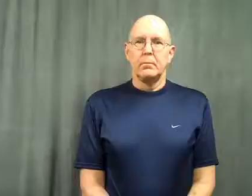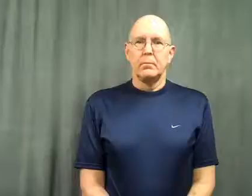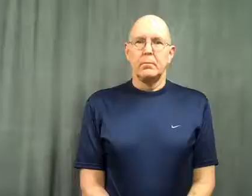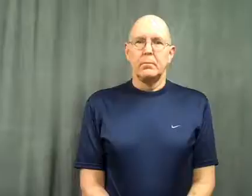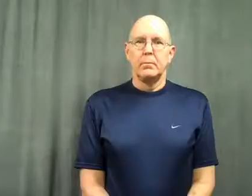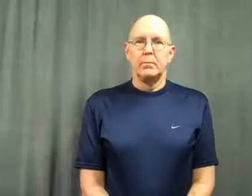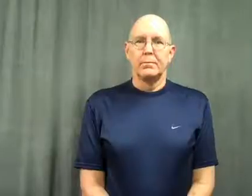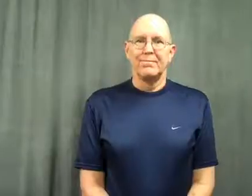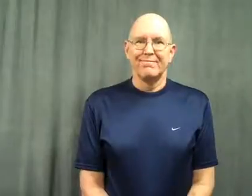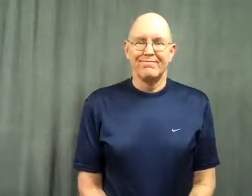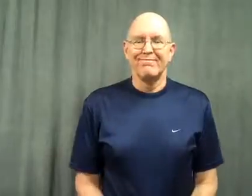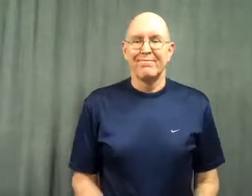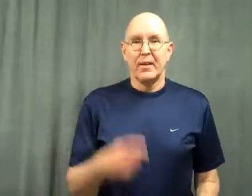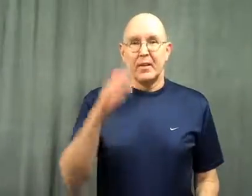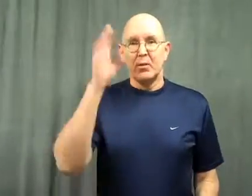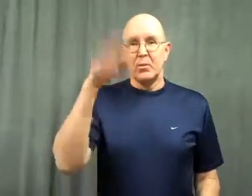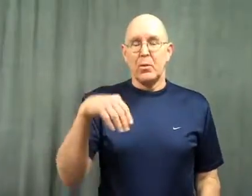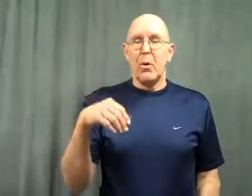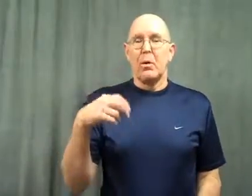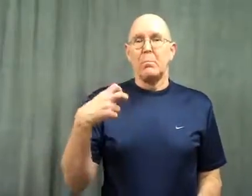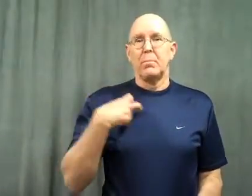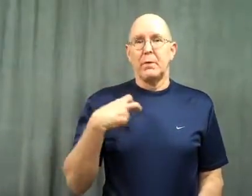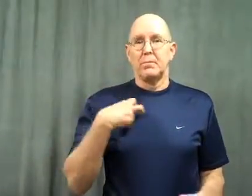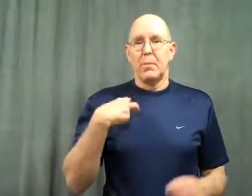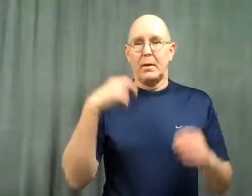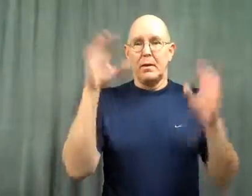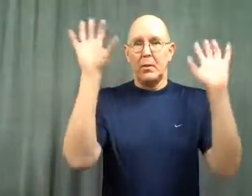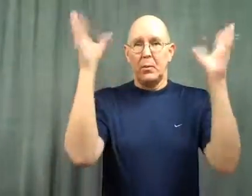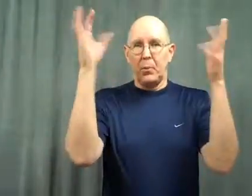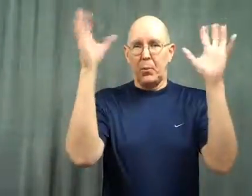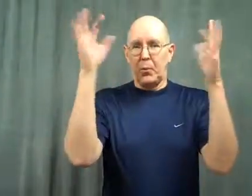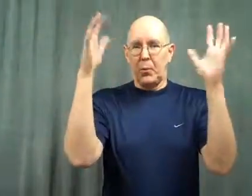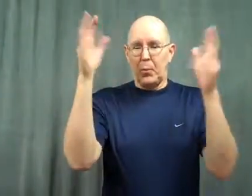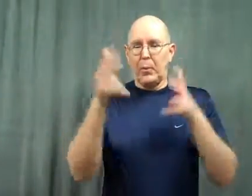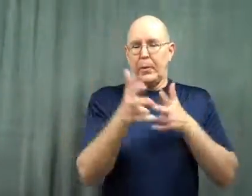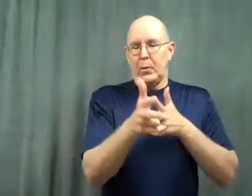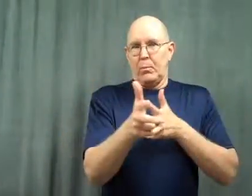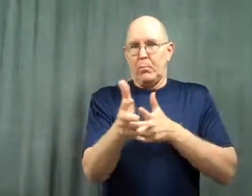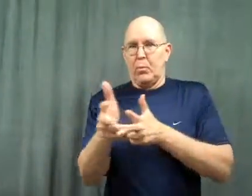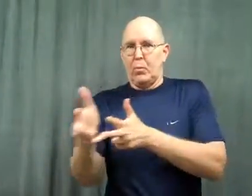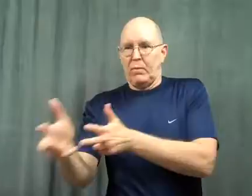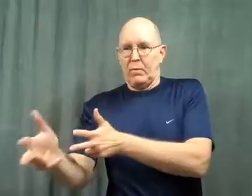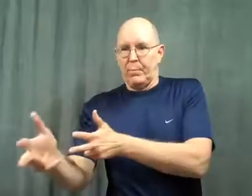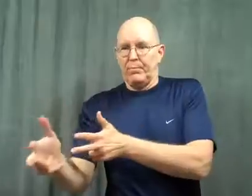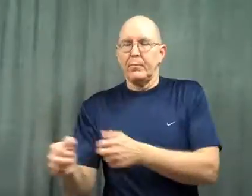You know how when a police car pulls another car over,